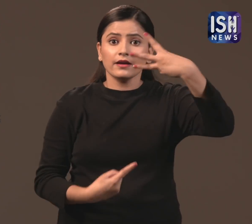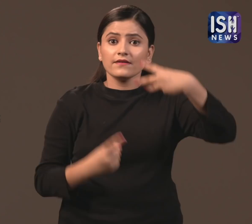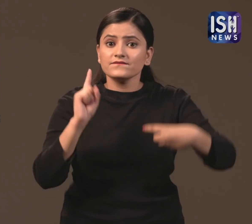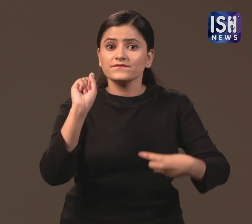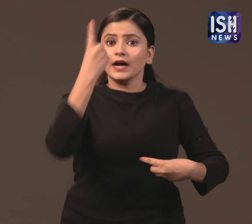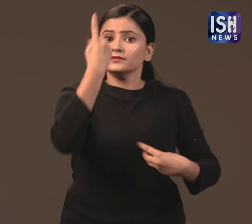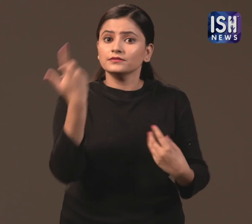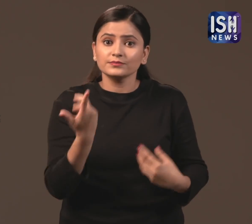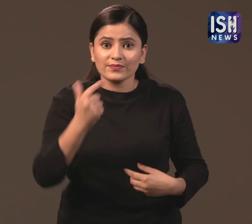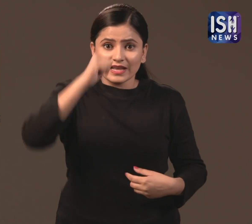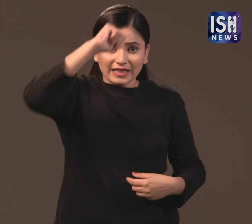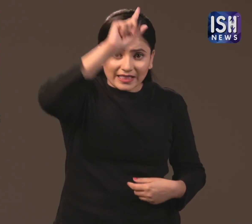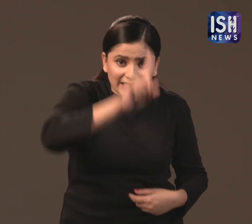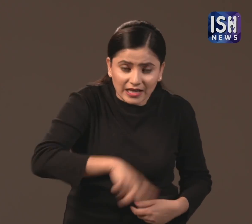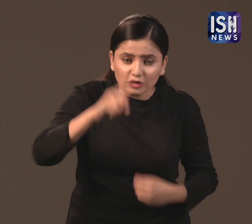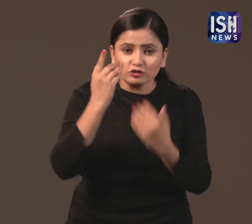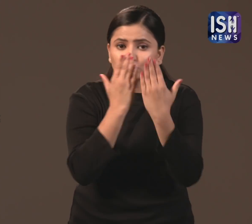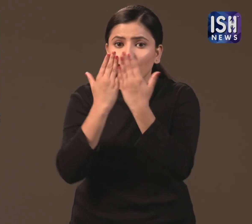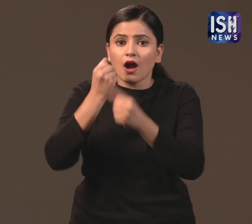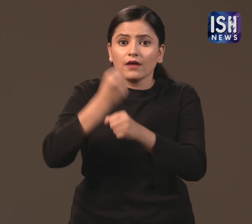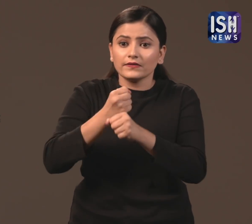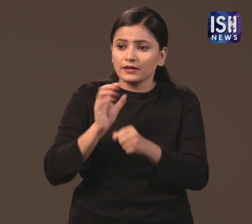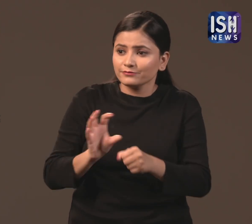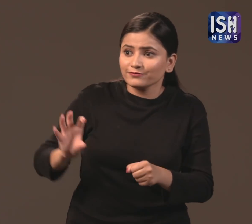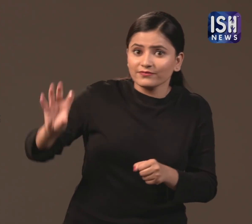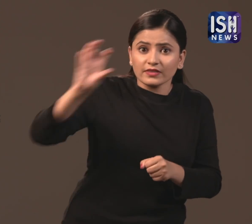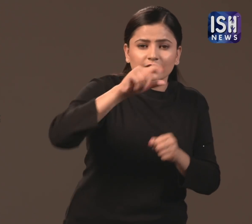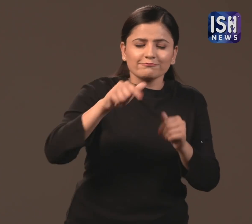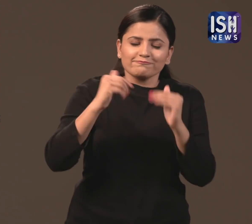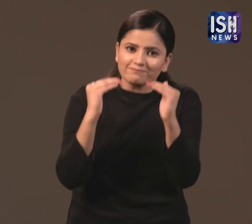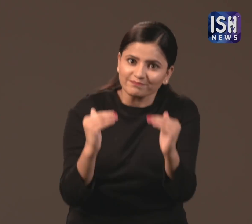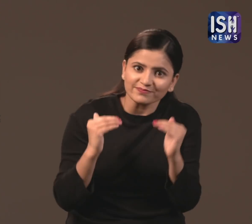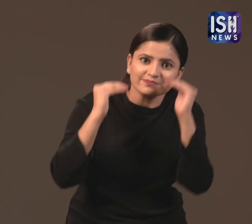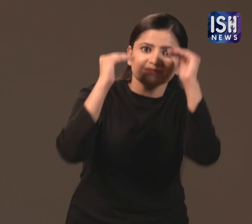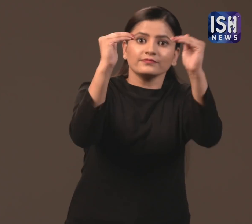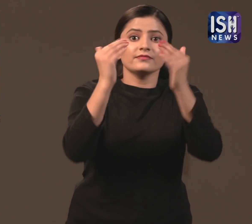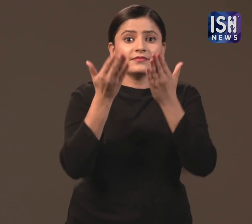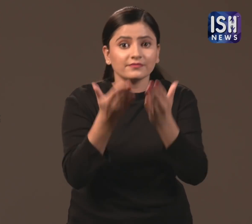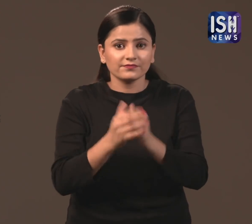1) They want to Improve the standards of government schools in India.